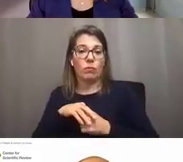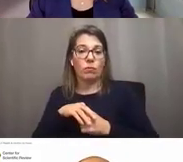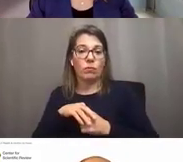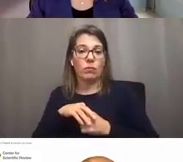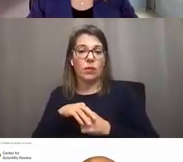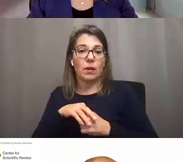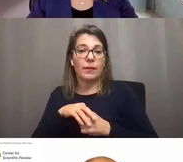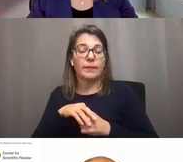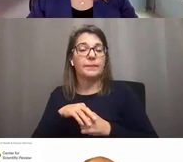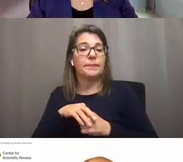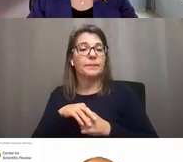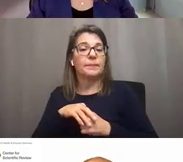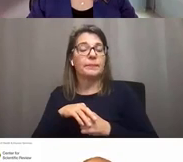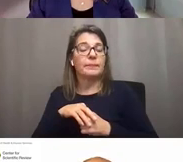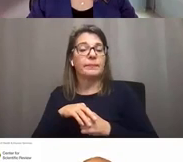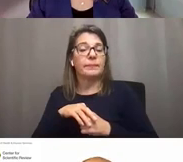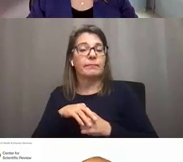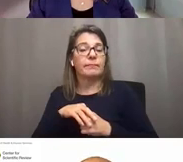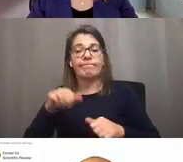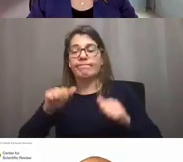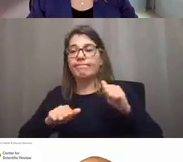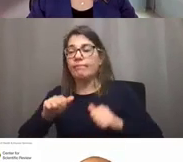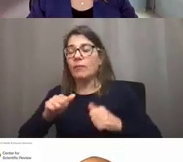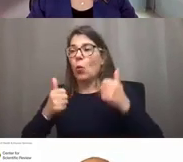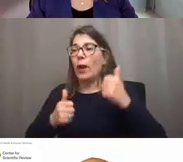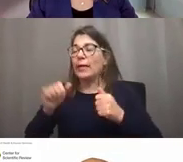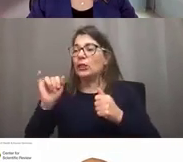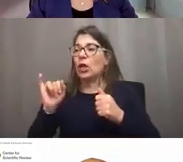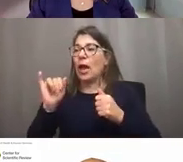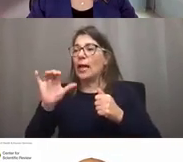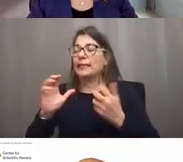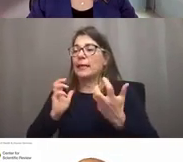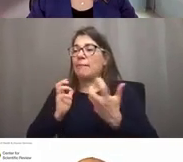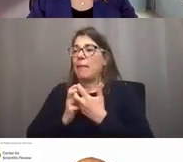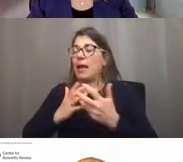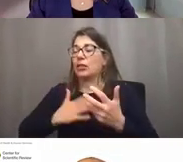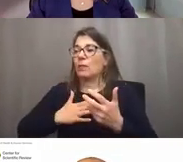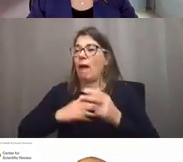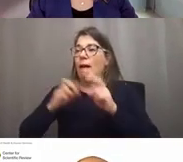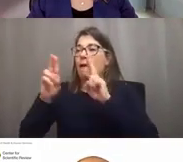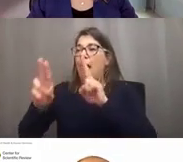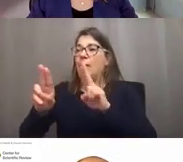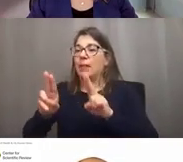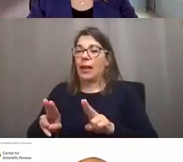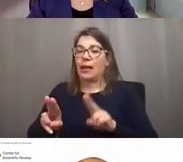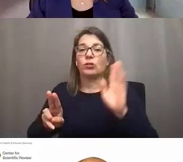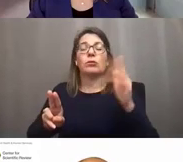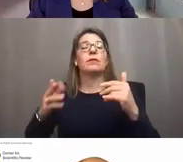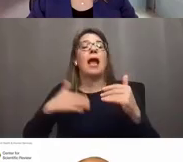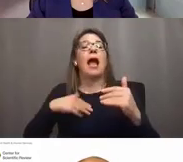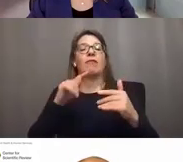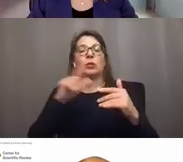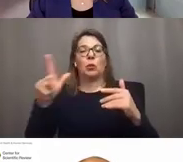So what ... If you're not sure which IC is appropriate for your application, well, the NIH has developed an tool to help you. It's called Matchmaker,